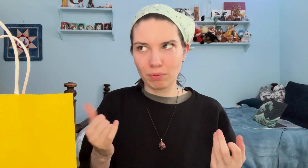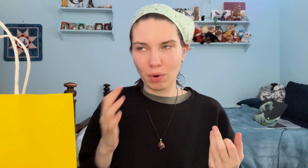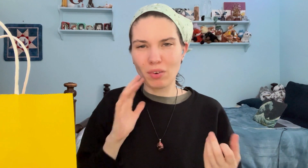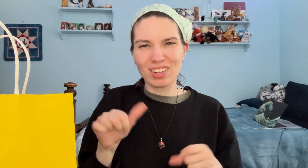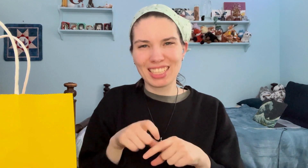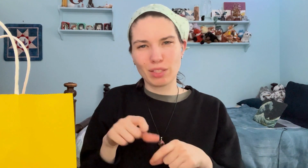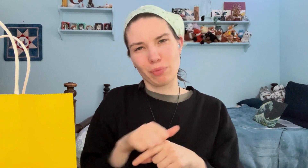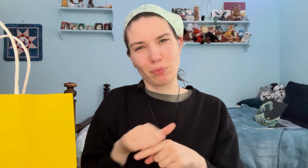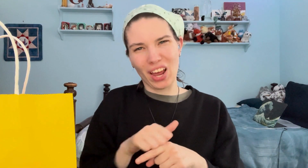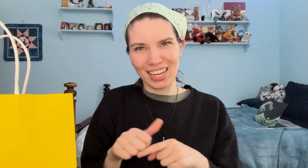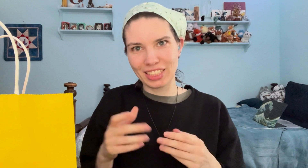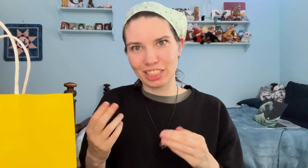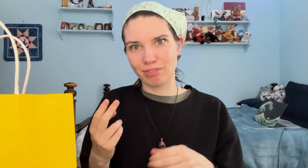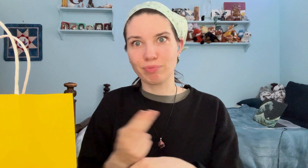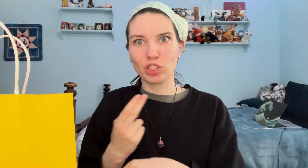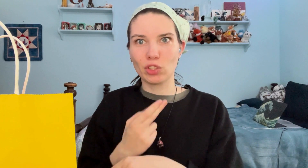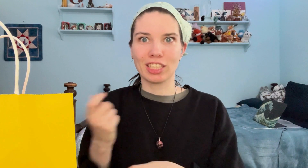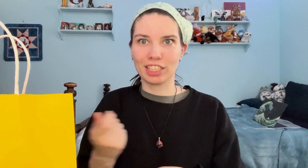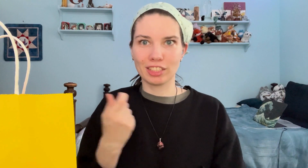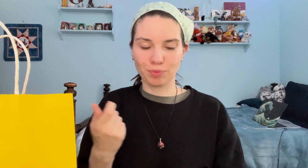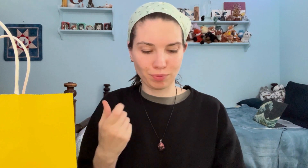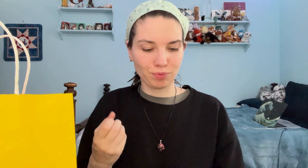I'd need to practice using them